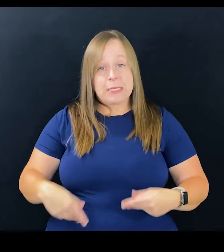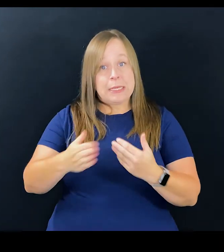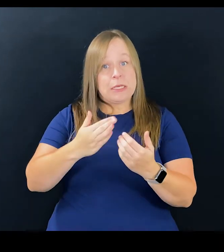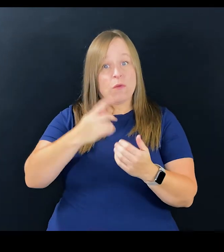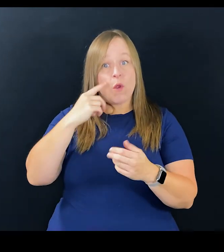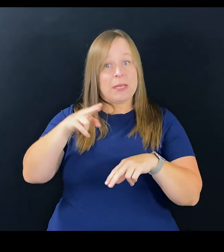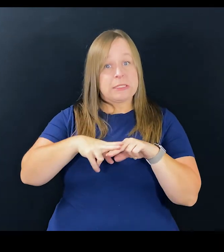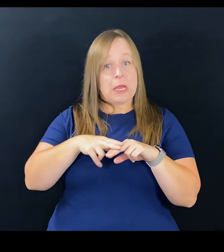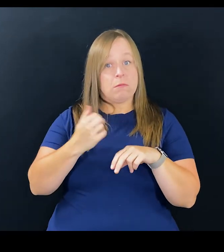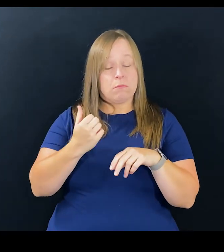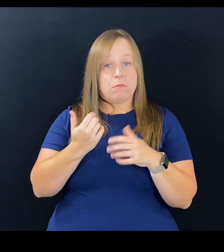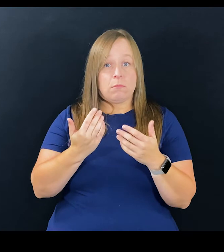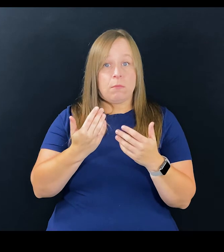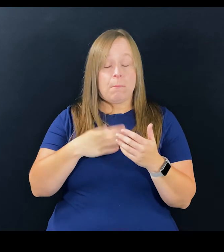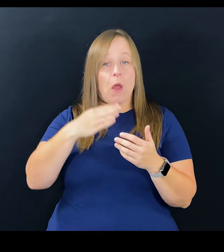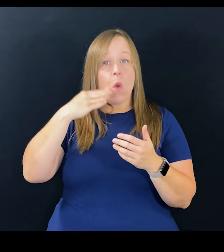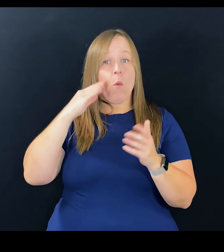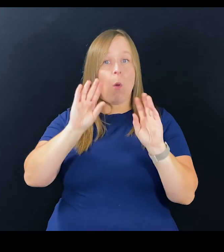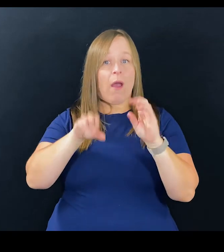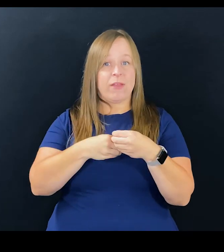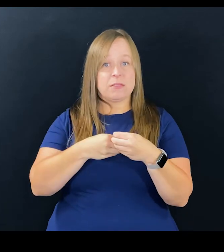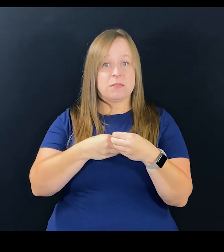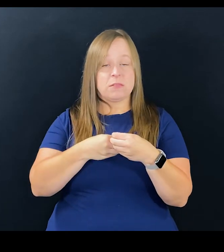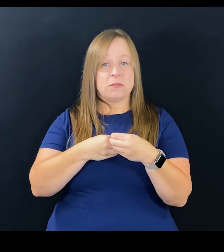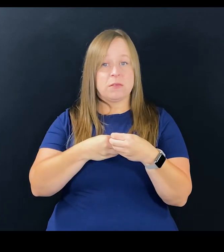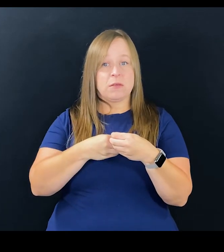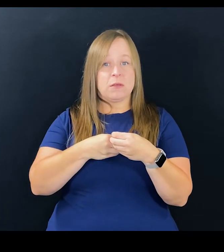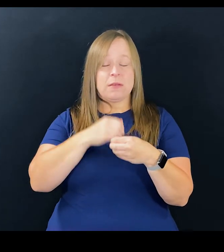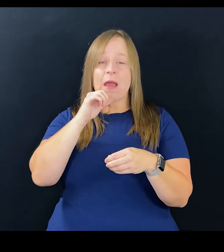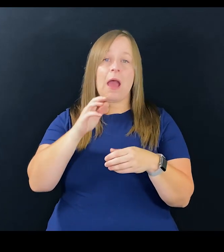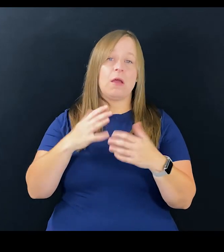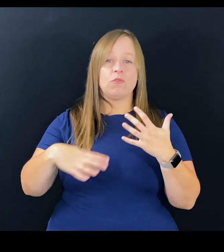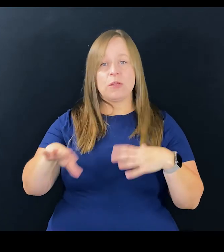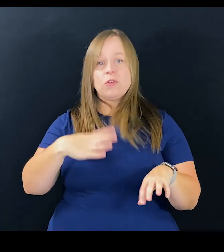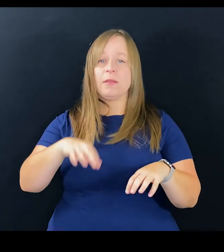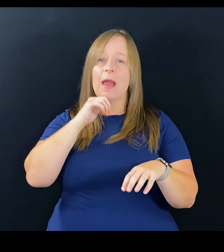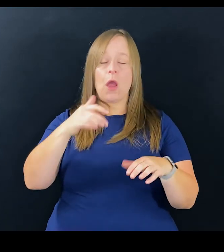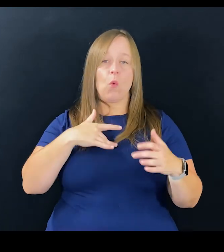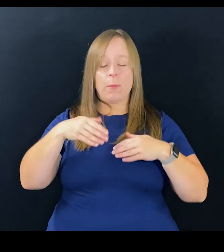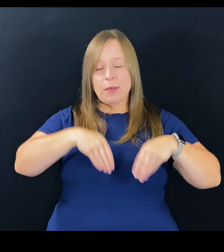And so if it's physically easier for me to sit in my home office and not put a dress shirt on,